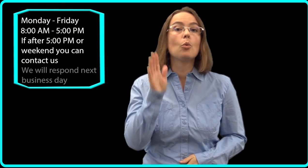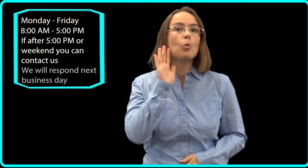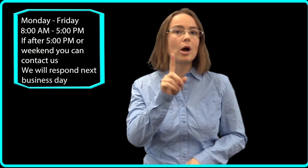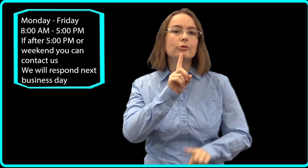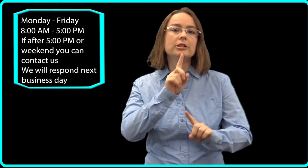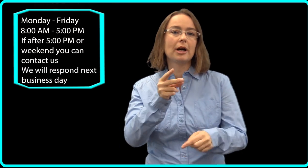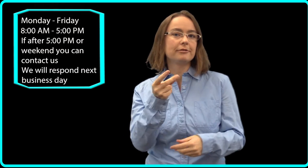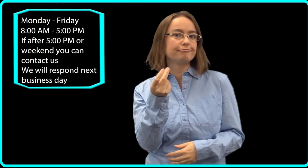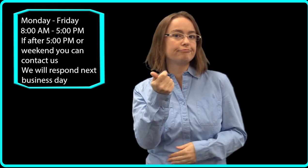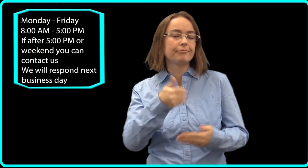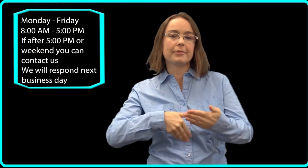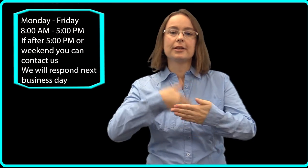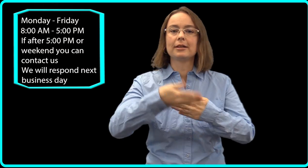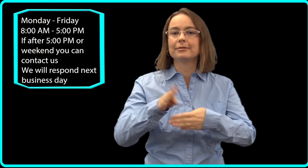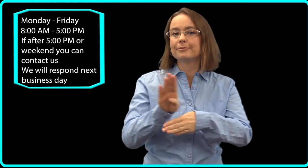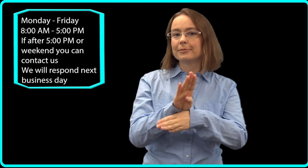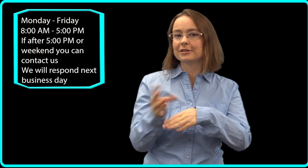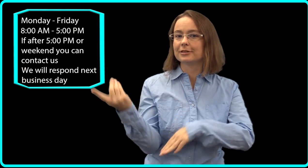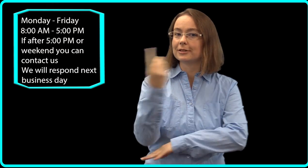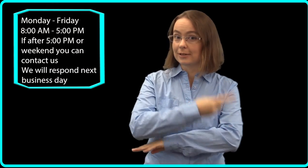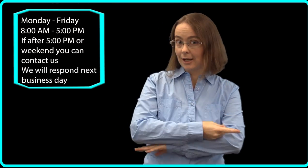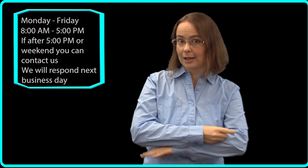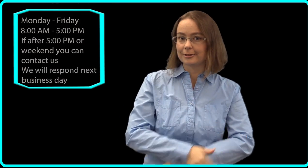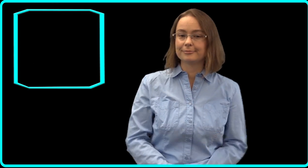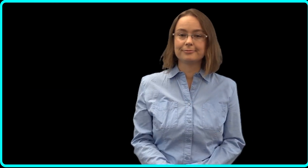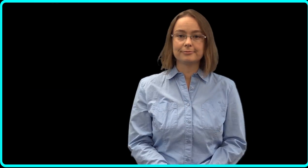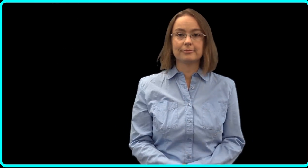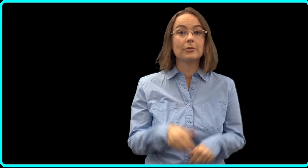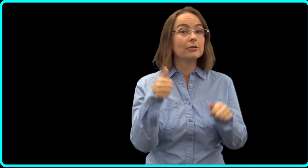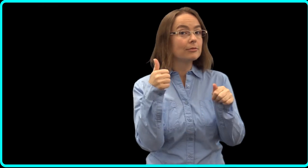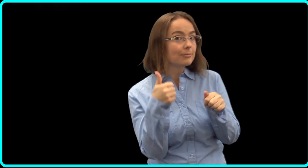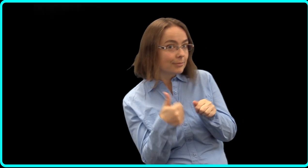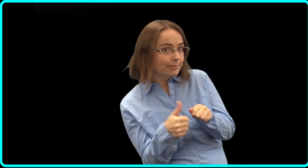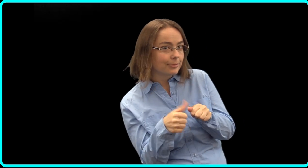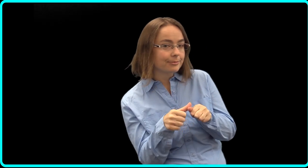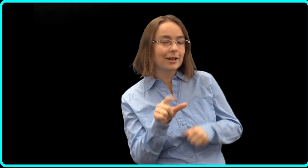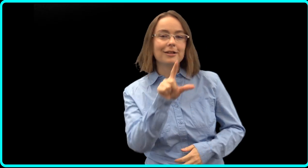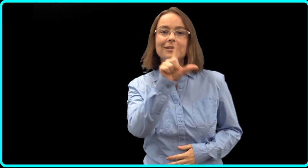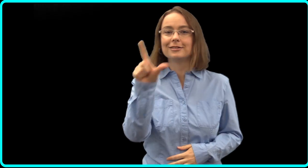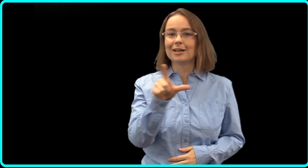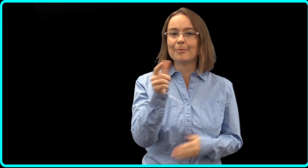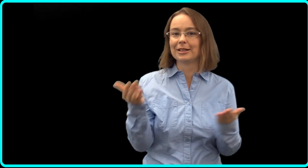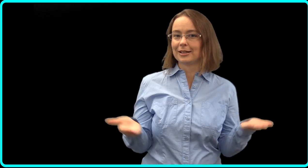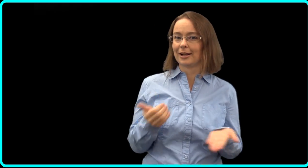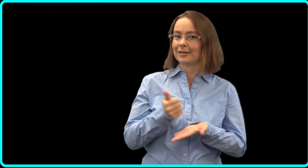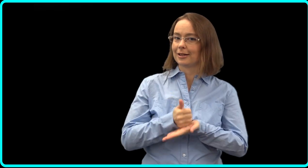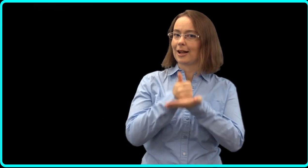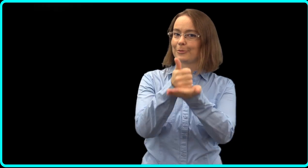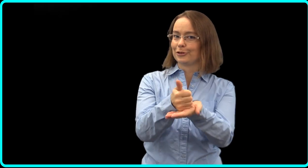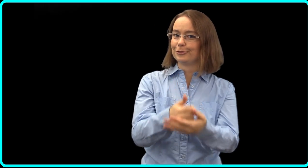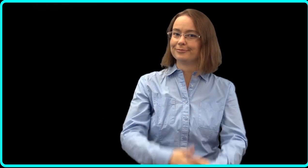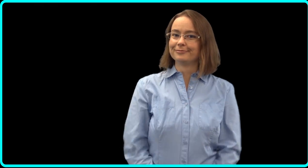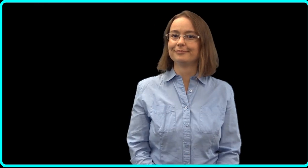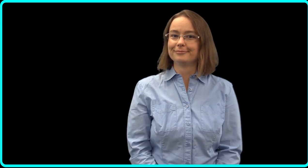We'll respond as quickly as possible the next business day. Remember, the librarians are here to help you!